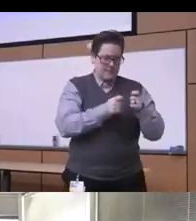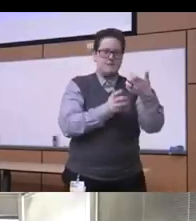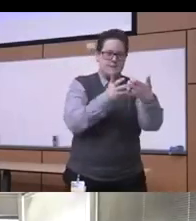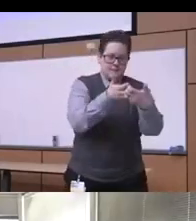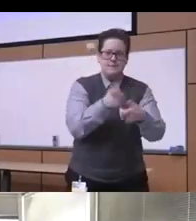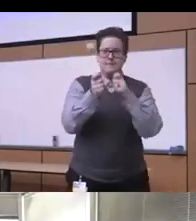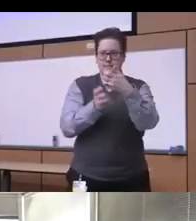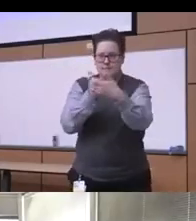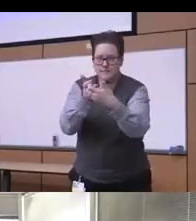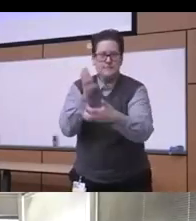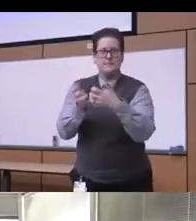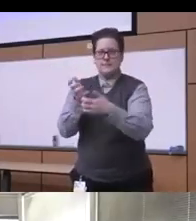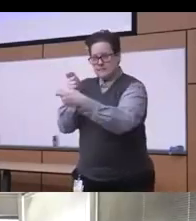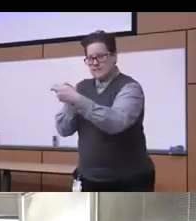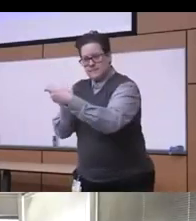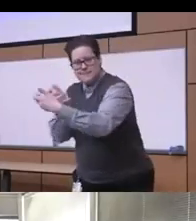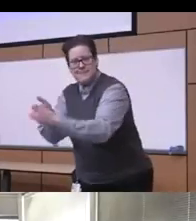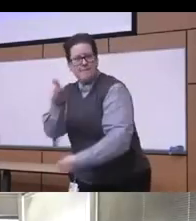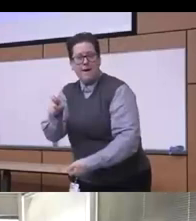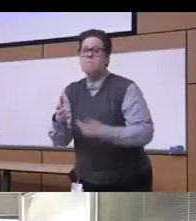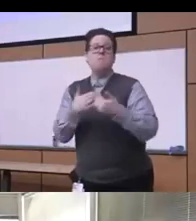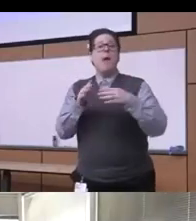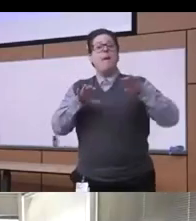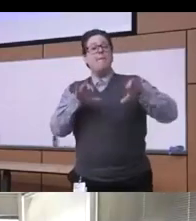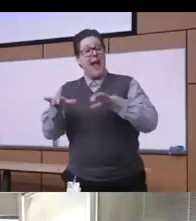whether we talk about a behavioral intervention or we'll talk about medication interventions